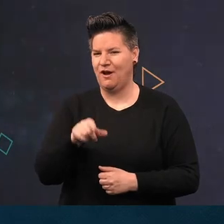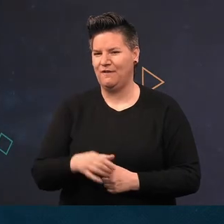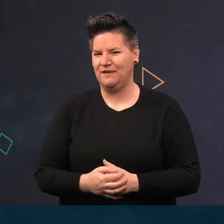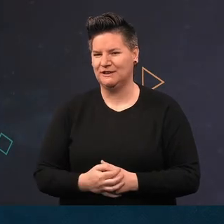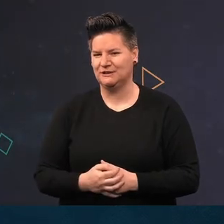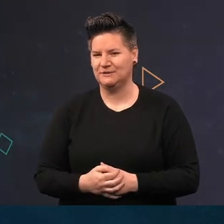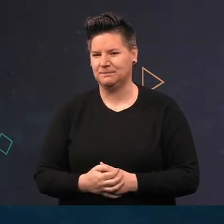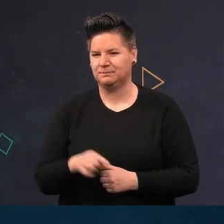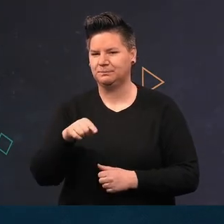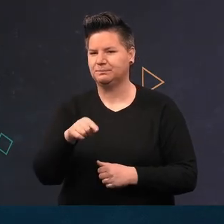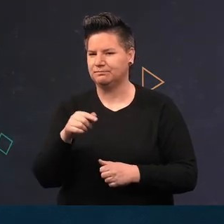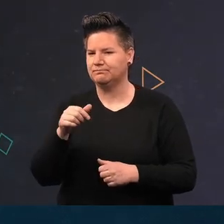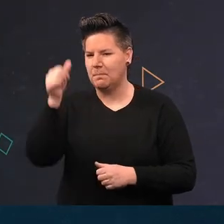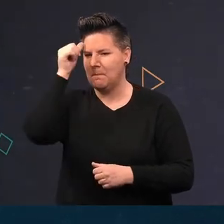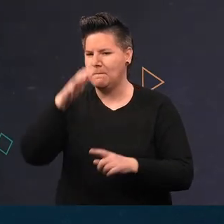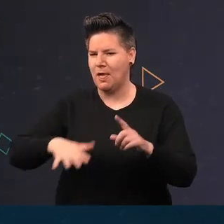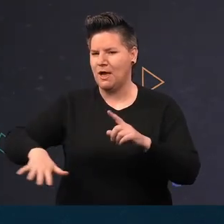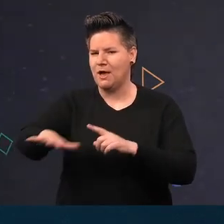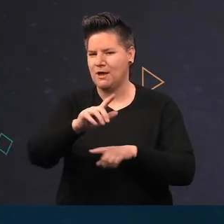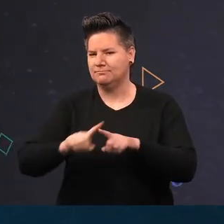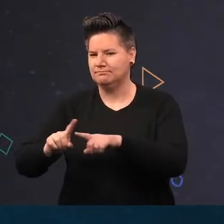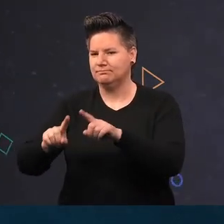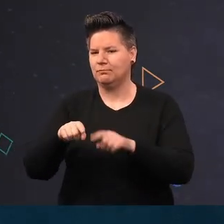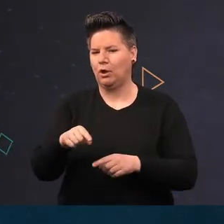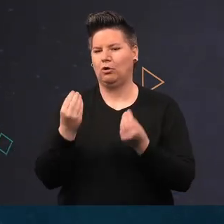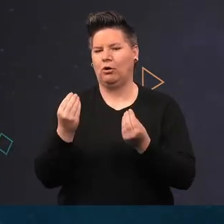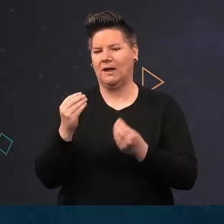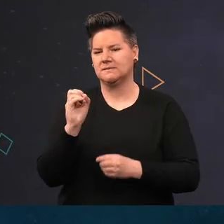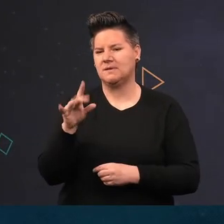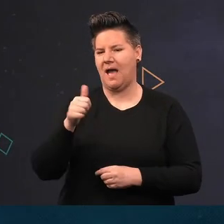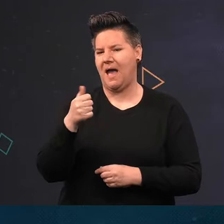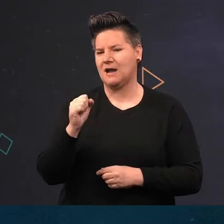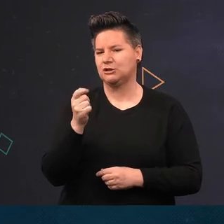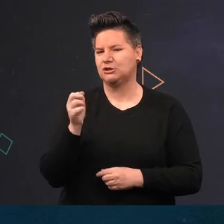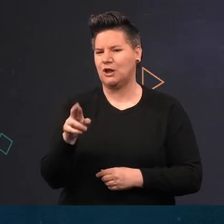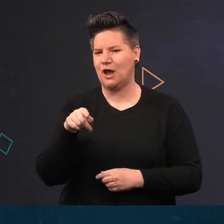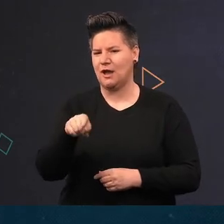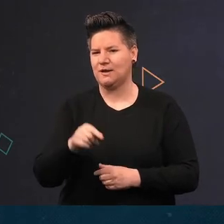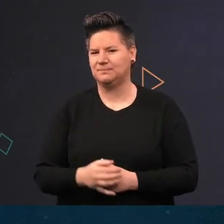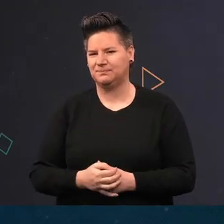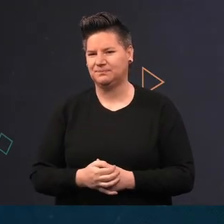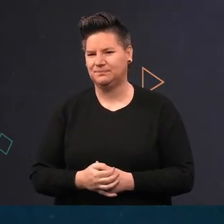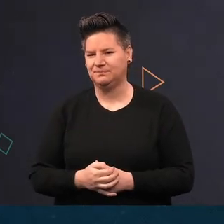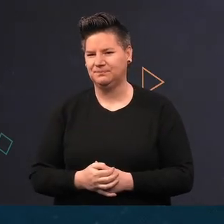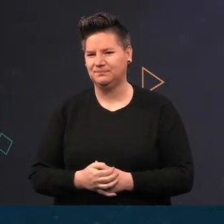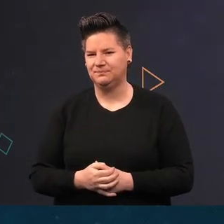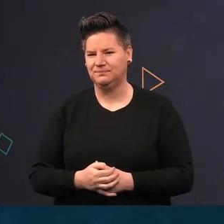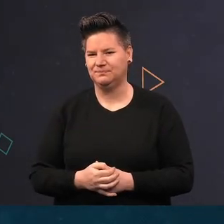Common starfish derive their name from the Greek for star, 'aster'. So Asterias rubens.